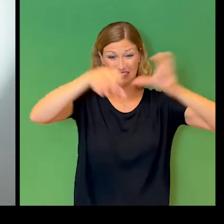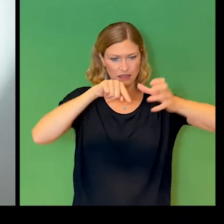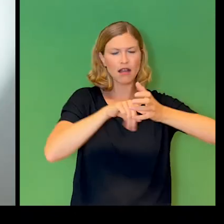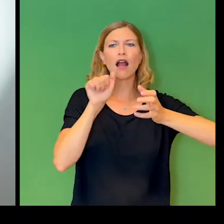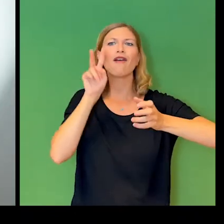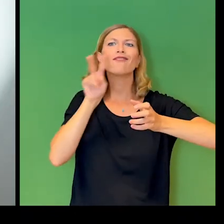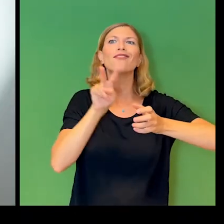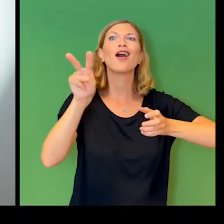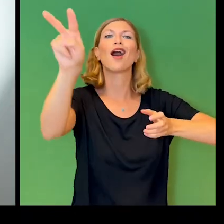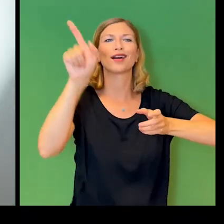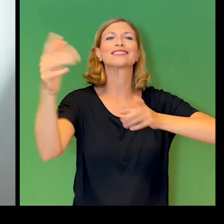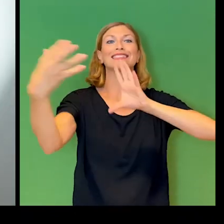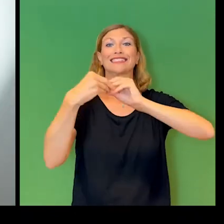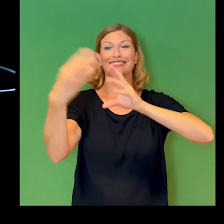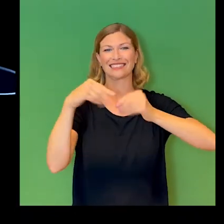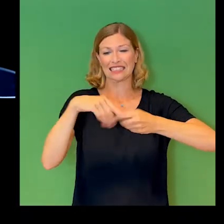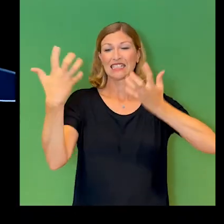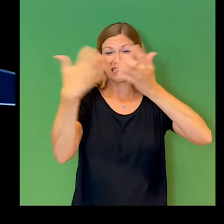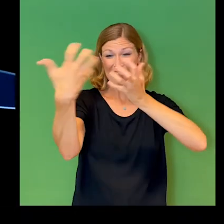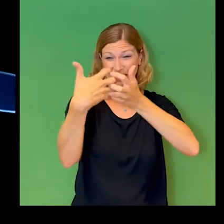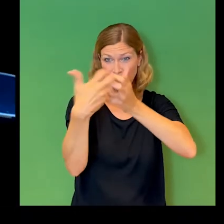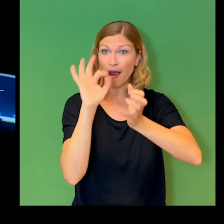what we want and need.